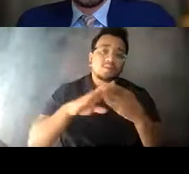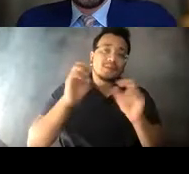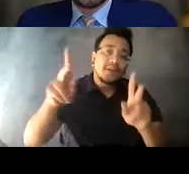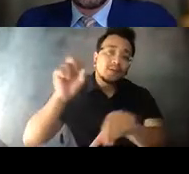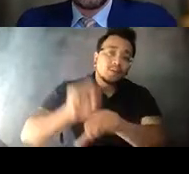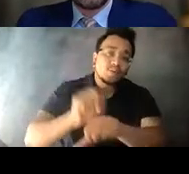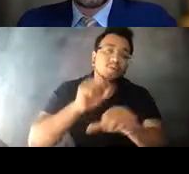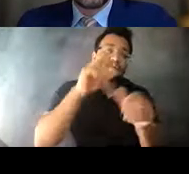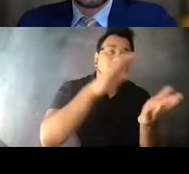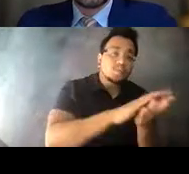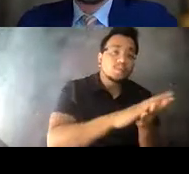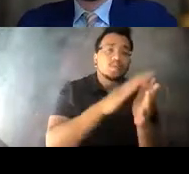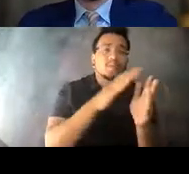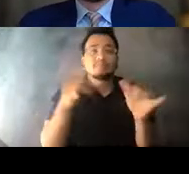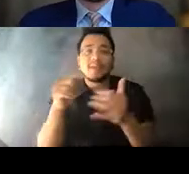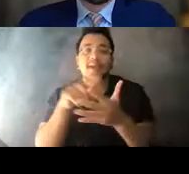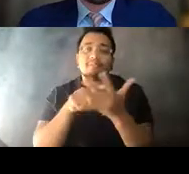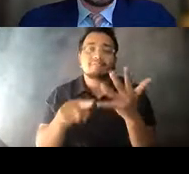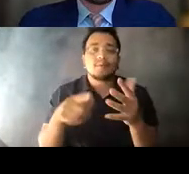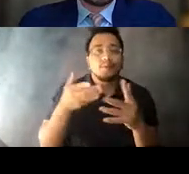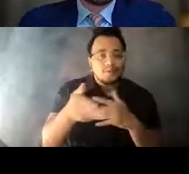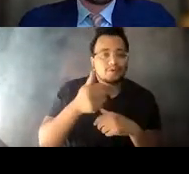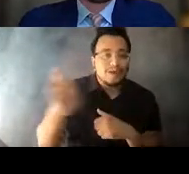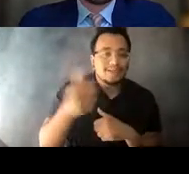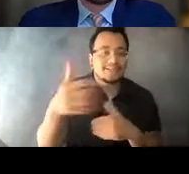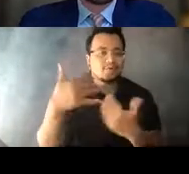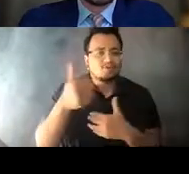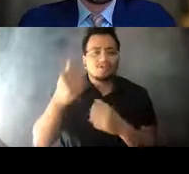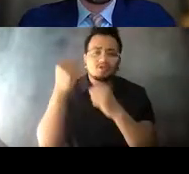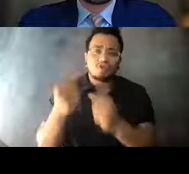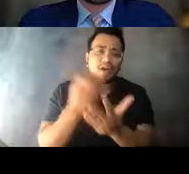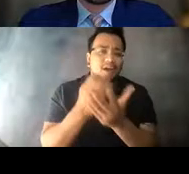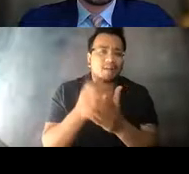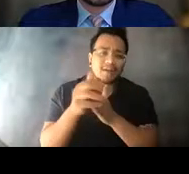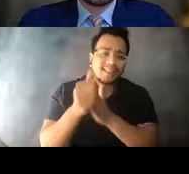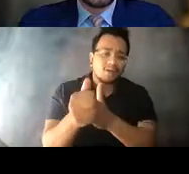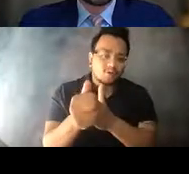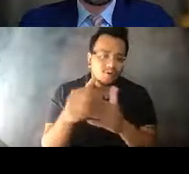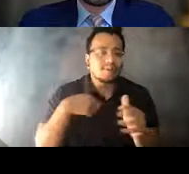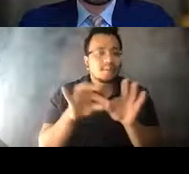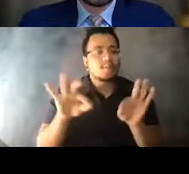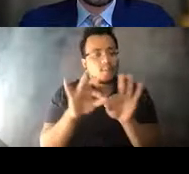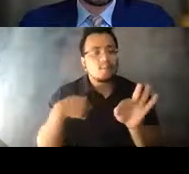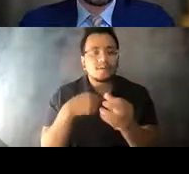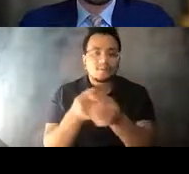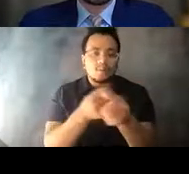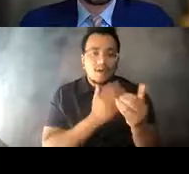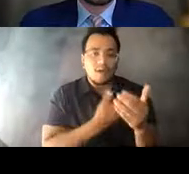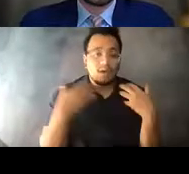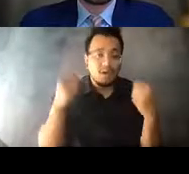14:30:22 And I think we've all seen how transit can be a major economic driver in our states and was critical to supporting not only our 14:30:27 healthcare, but broader workforce